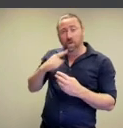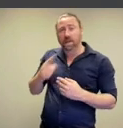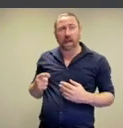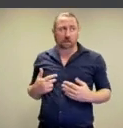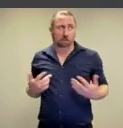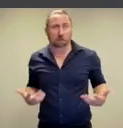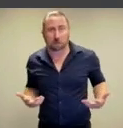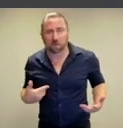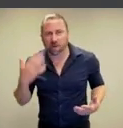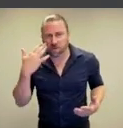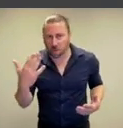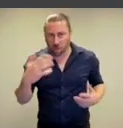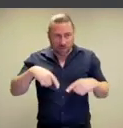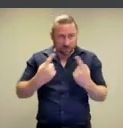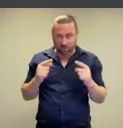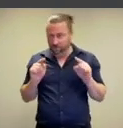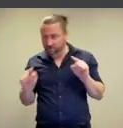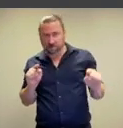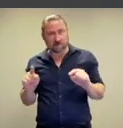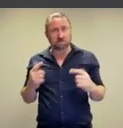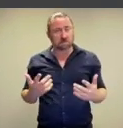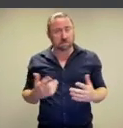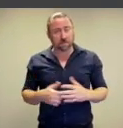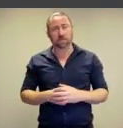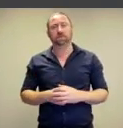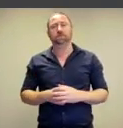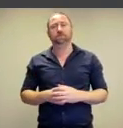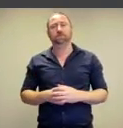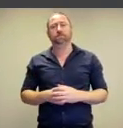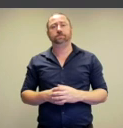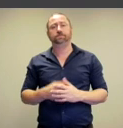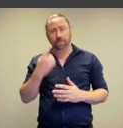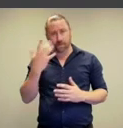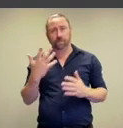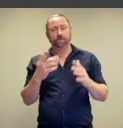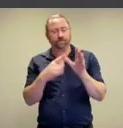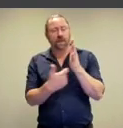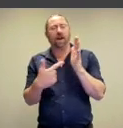small grouping of us have said I don't